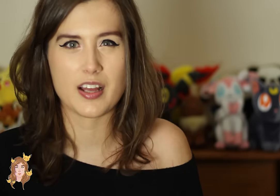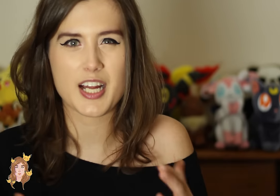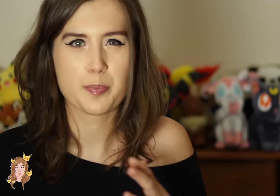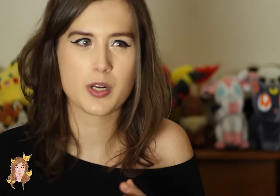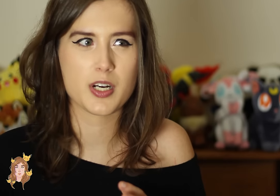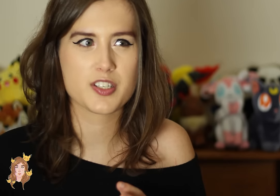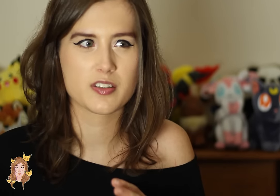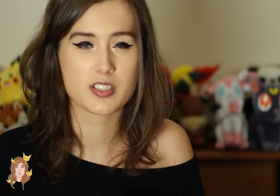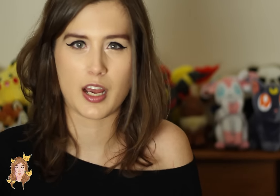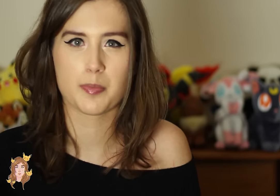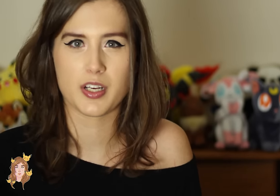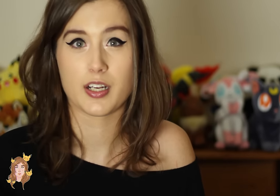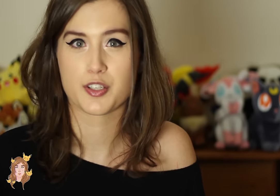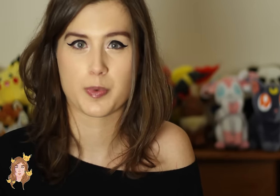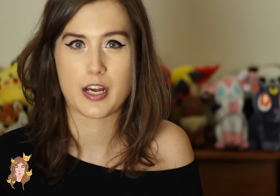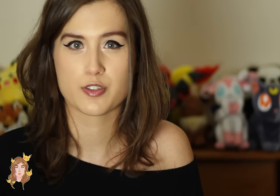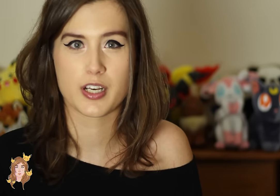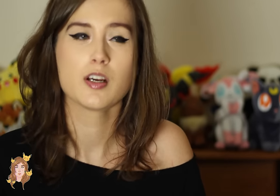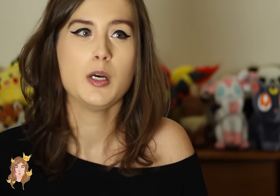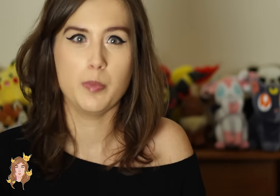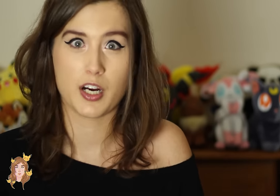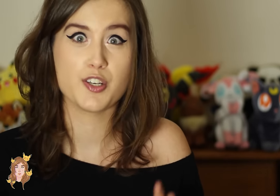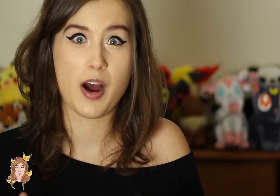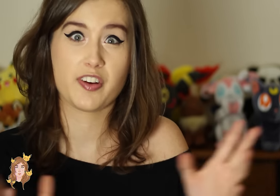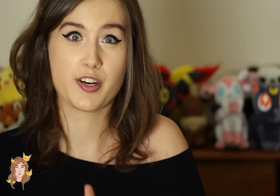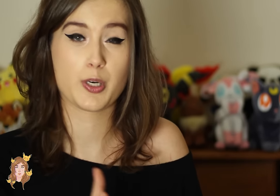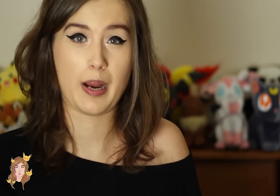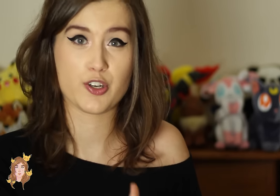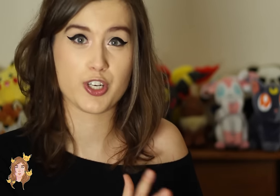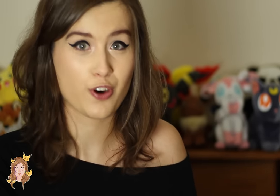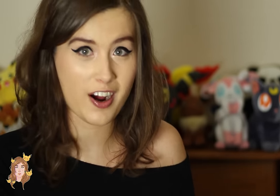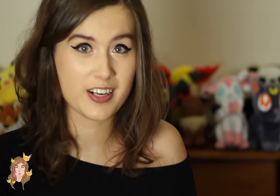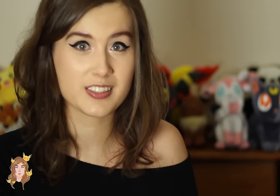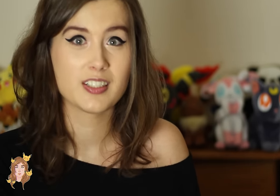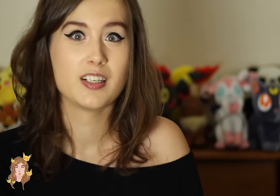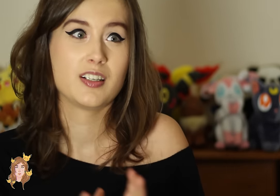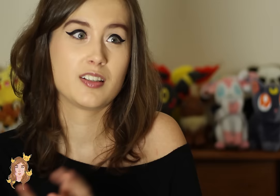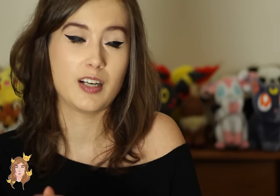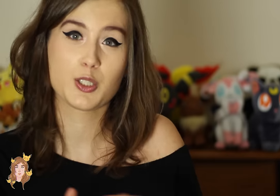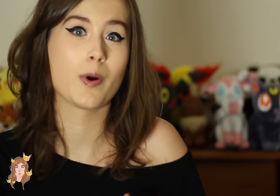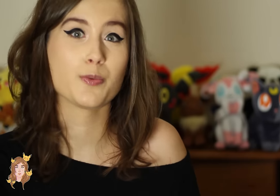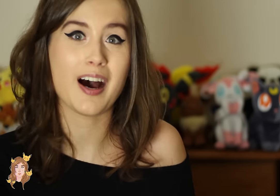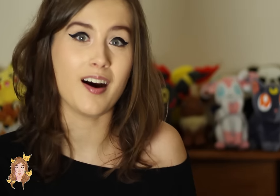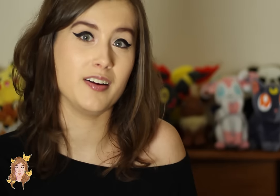And that’s pretty much the same thing that Supernatural did because you have to hear the banshee’s cries… that’s the way you die.